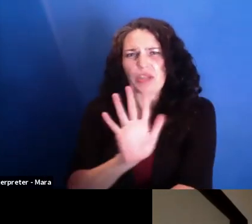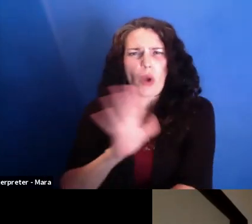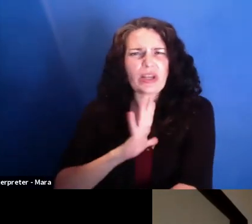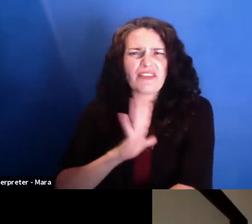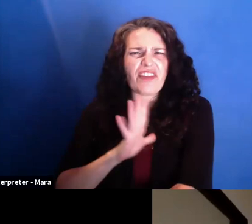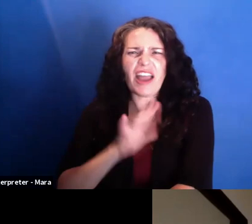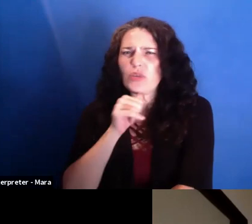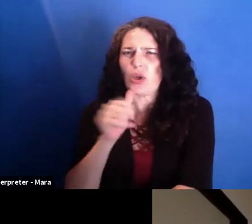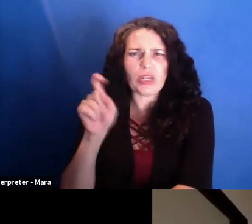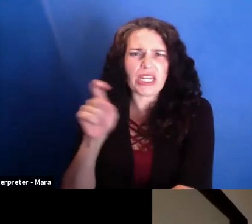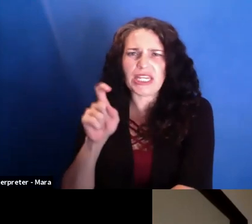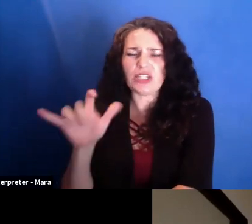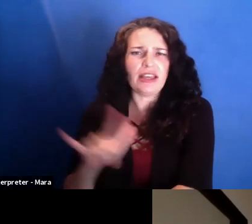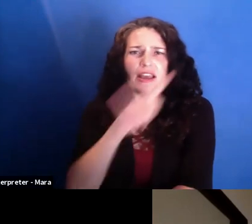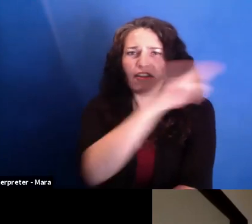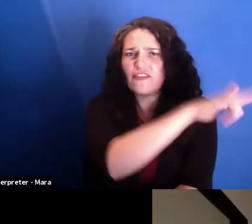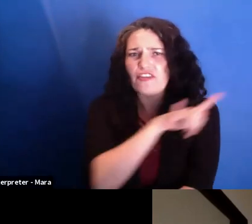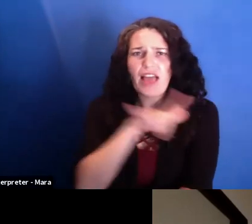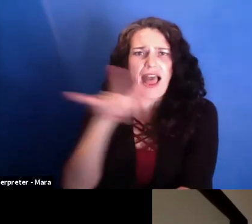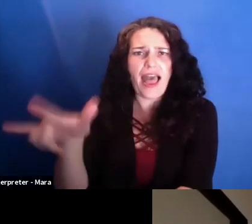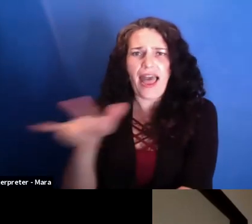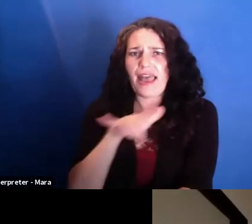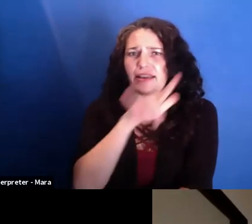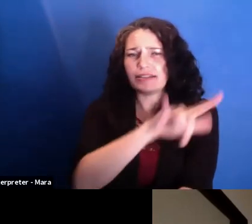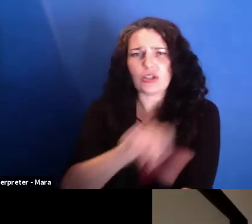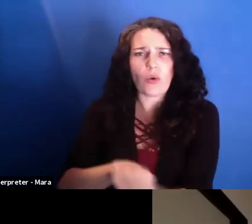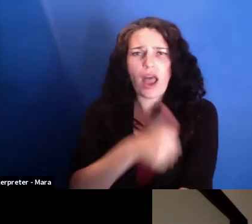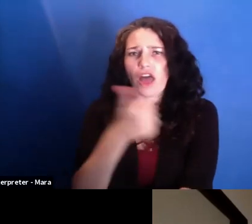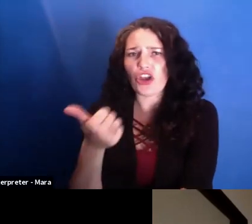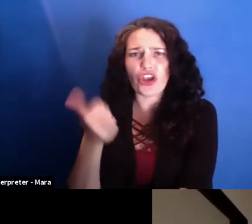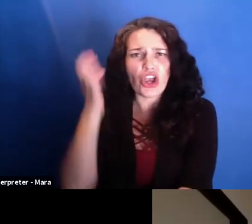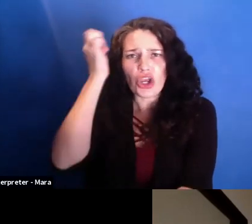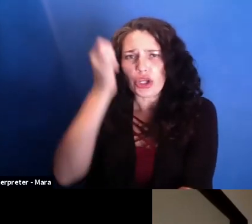out to other European countries that have burn units.